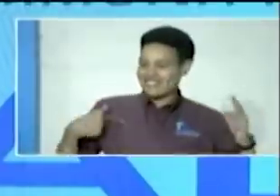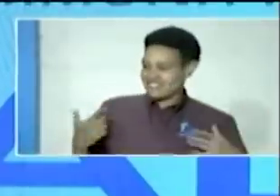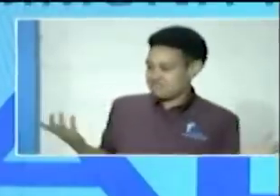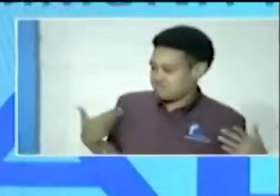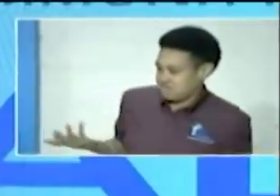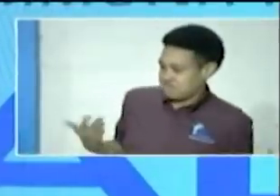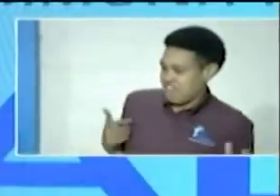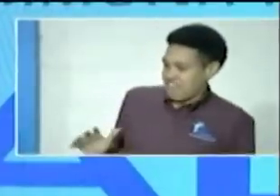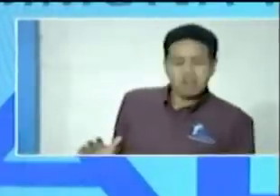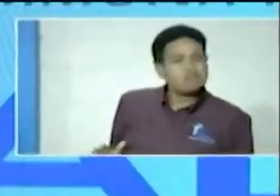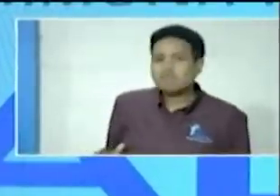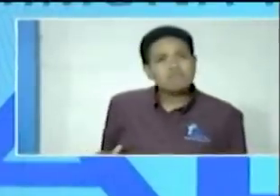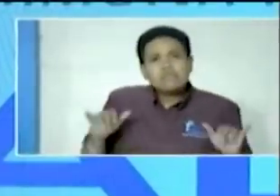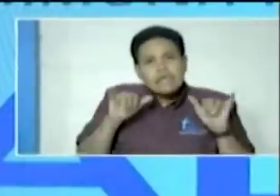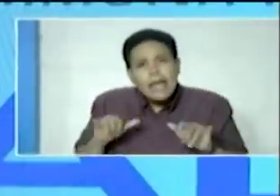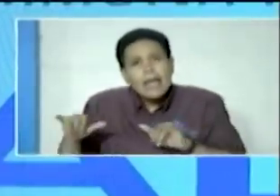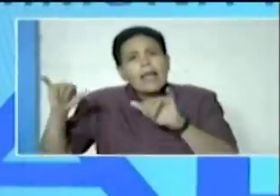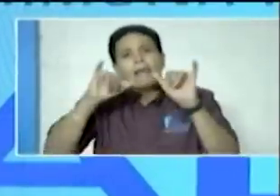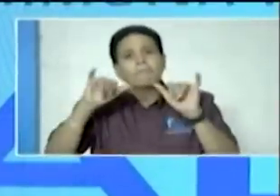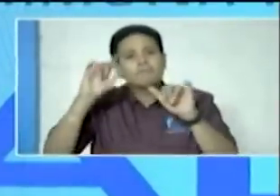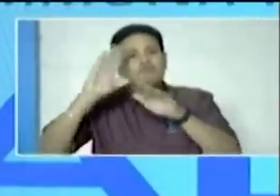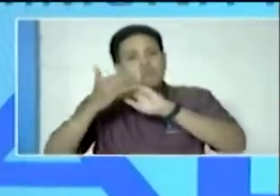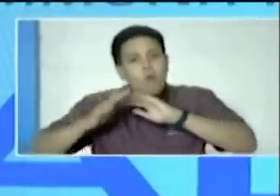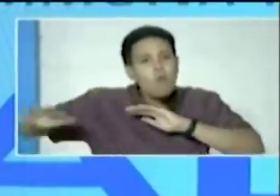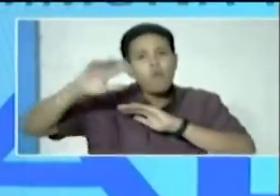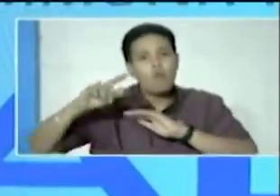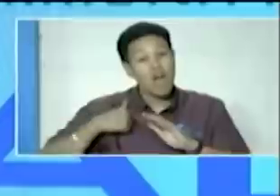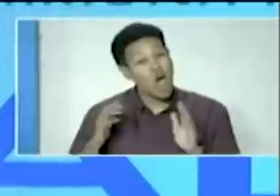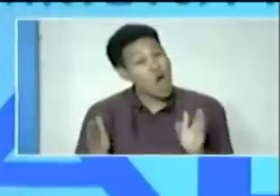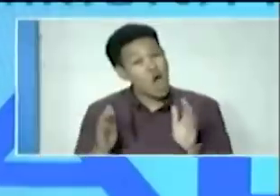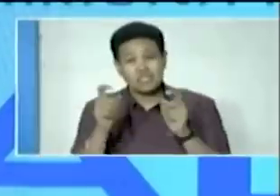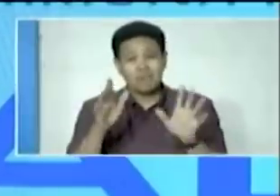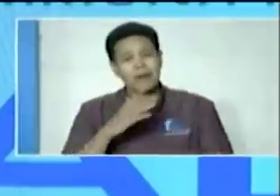operators to cease and desist immediately or face consequences under the disaster risk management